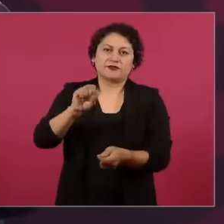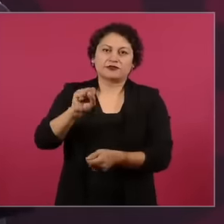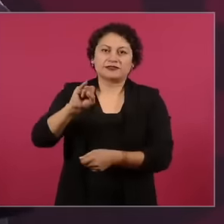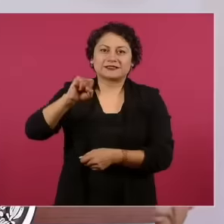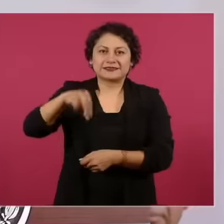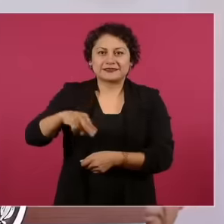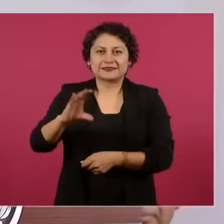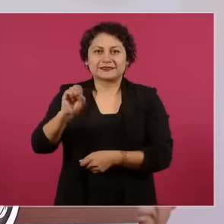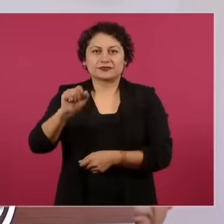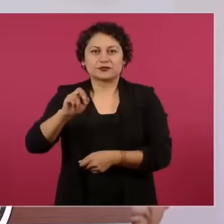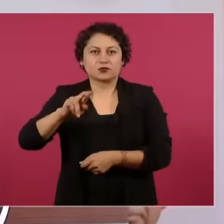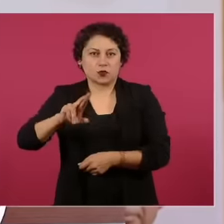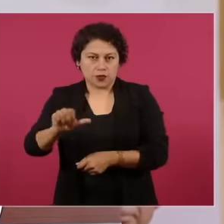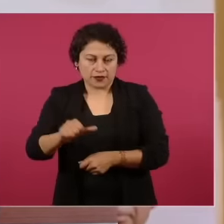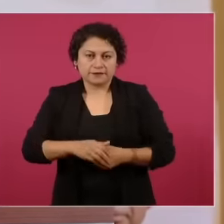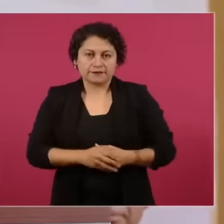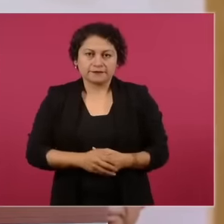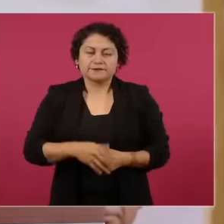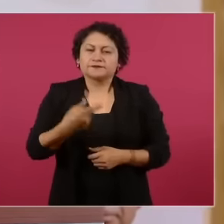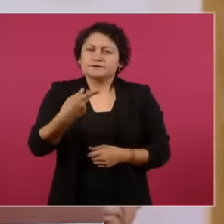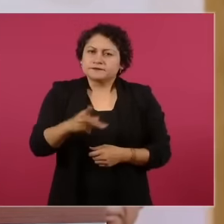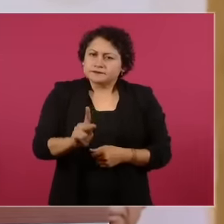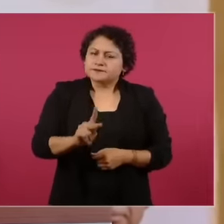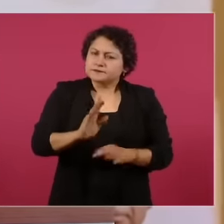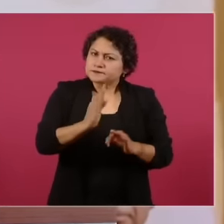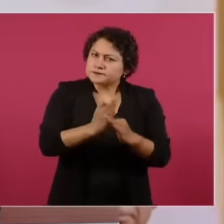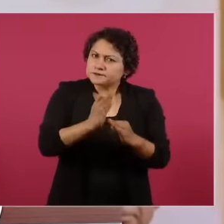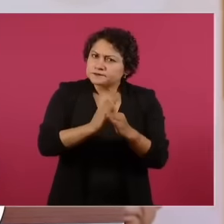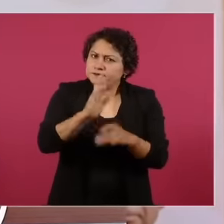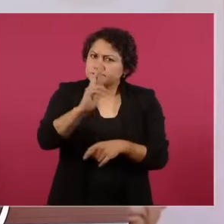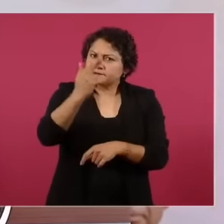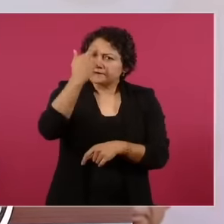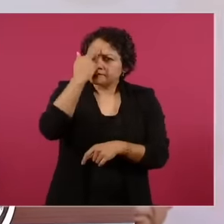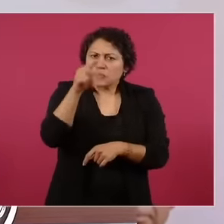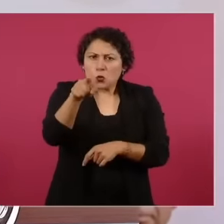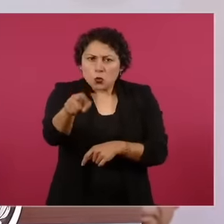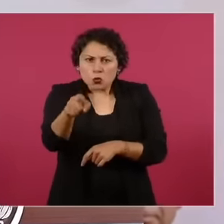president. You spoke of Anonymous Heroes to recognize many of the Anonymous heroes of the